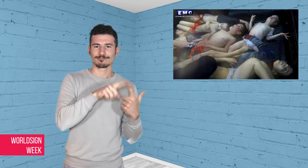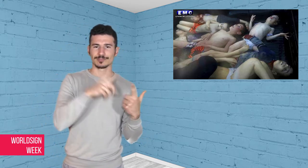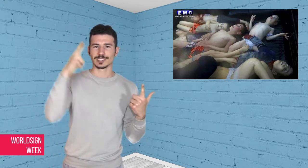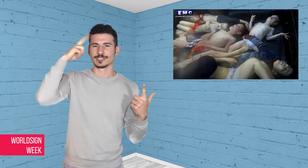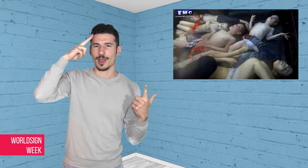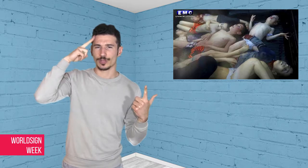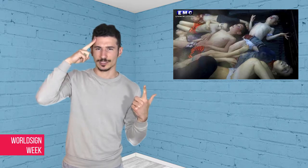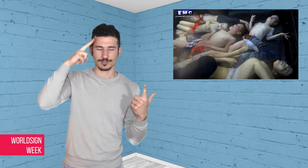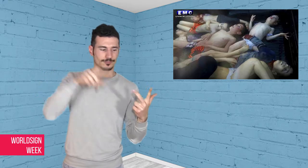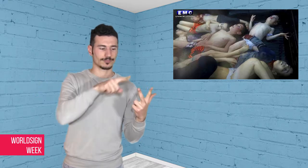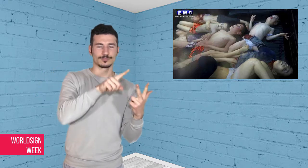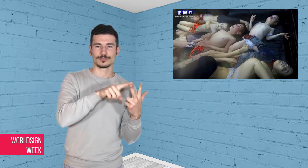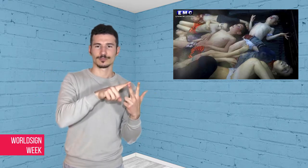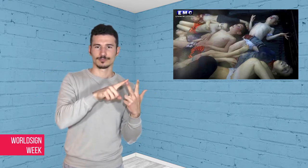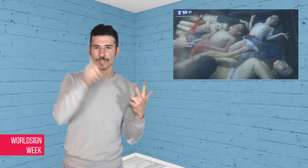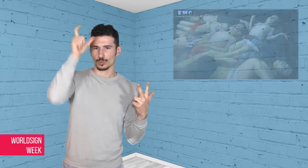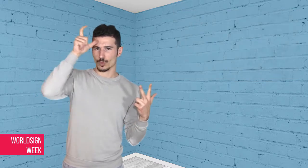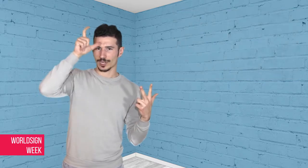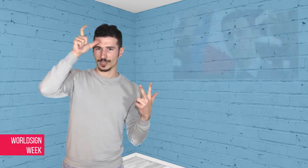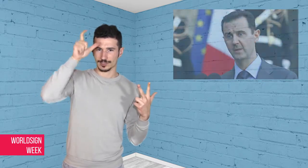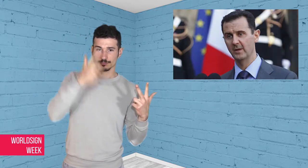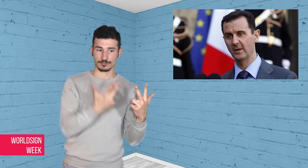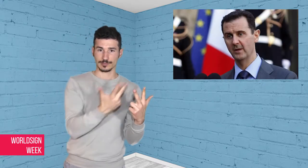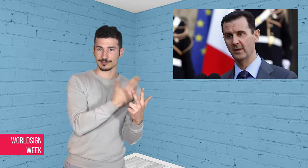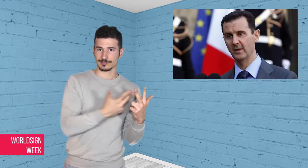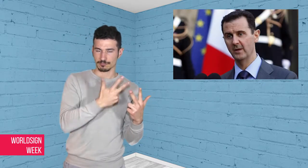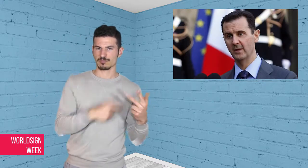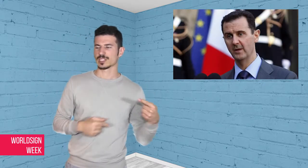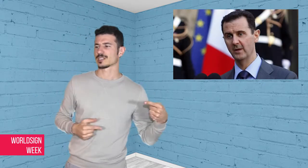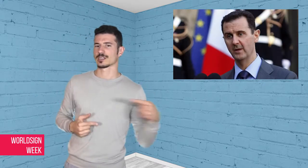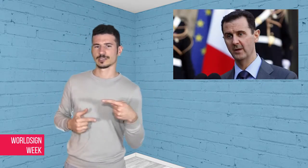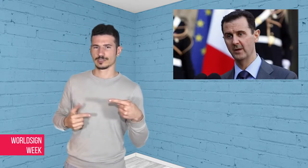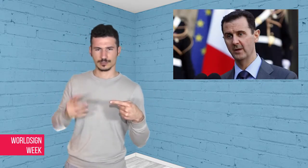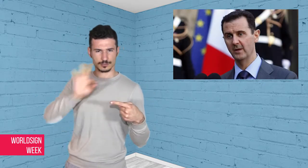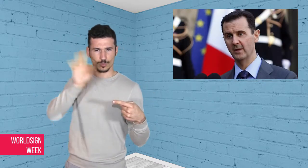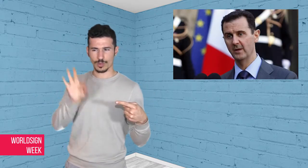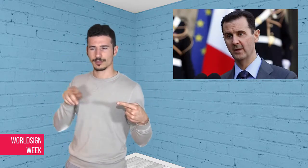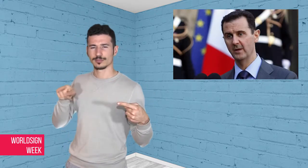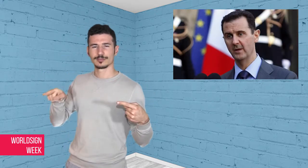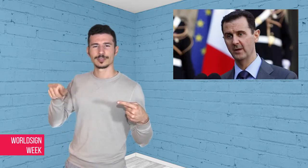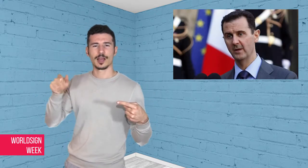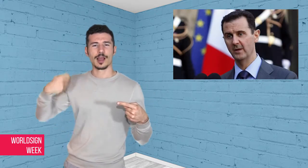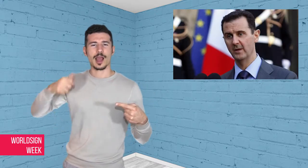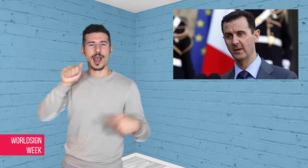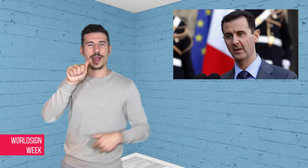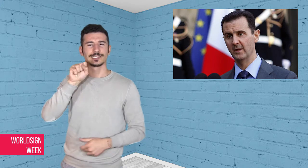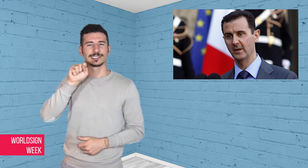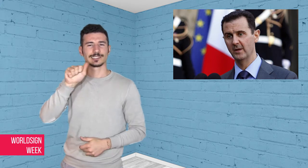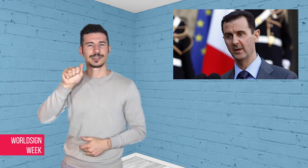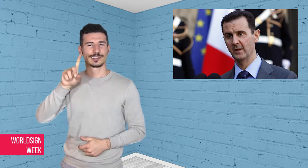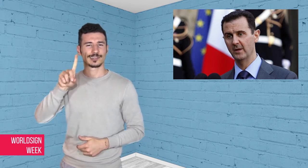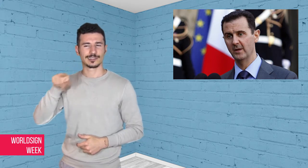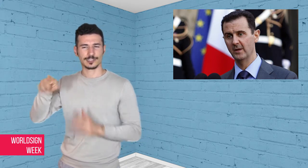the US, Saudi Arabia and Turkey, who do not agree with Assad’s policies. There